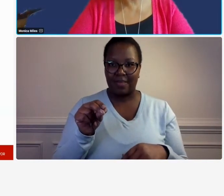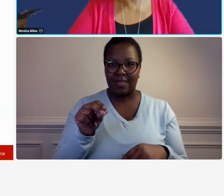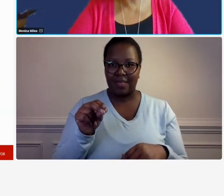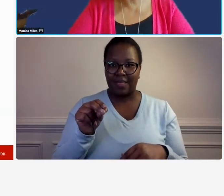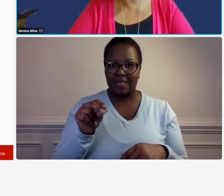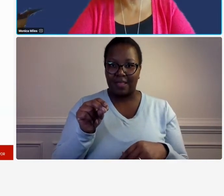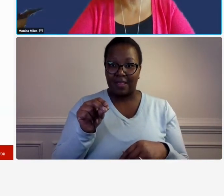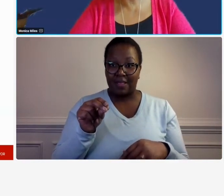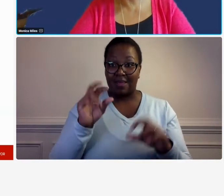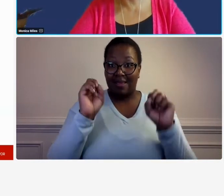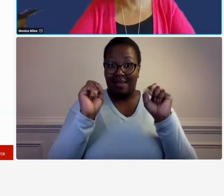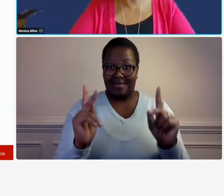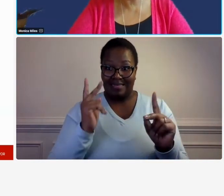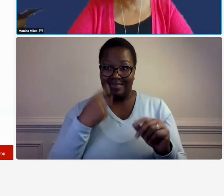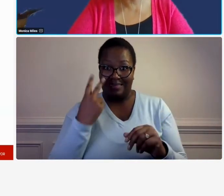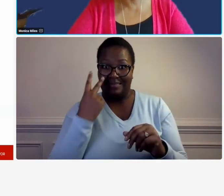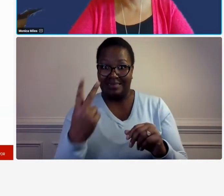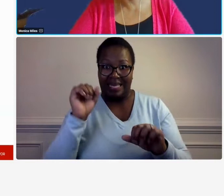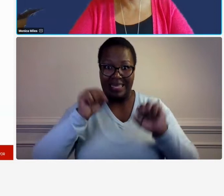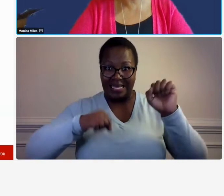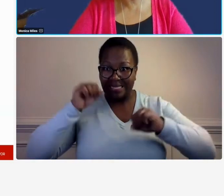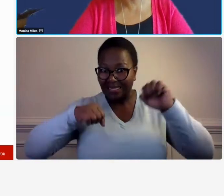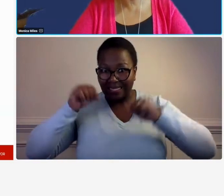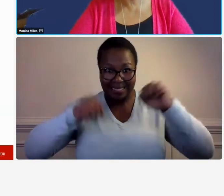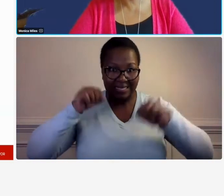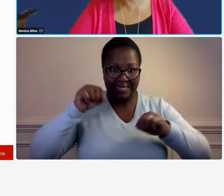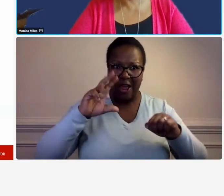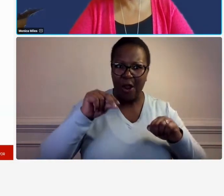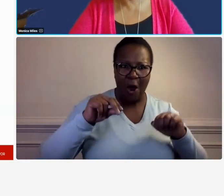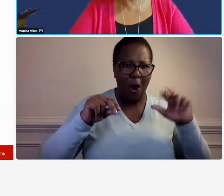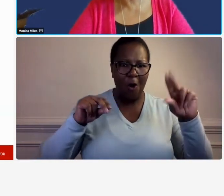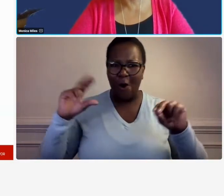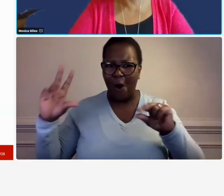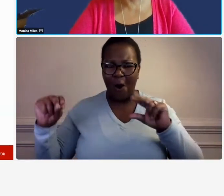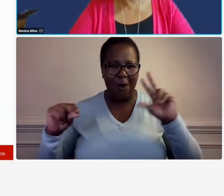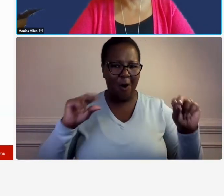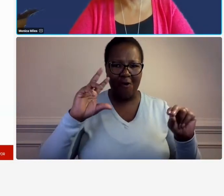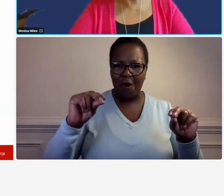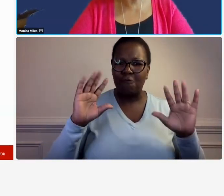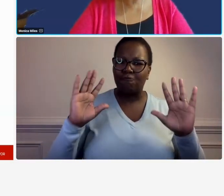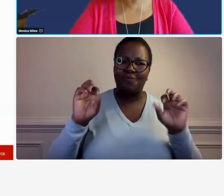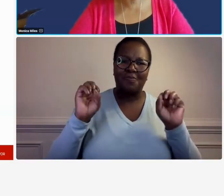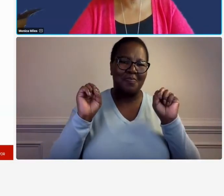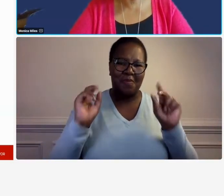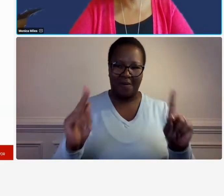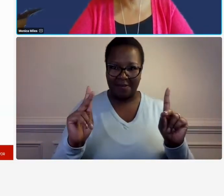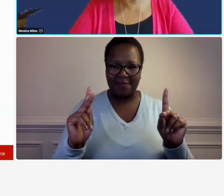okay i see yeses a couple of yeses a couple of no's okay so it looks like we're kind of split